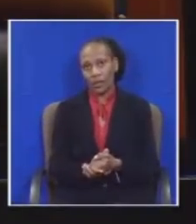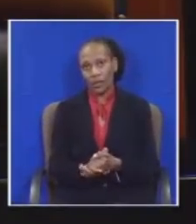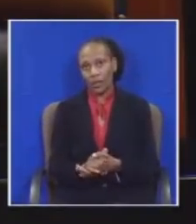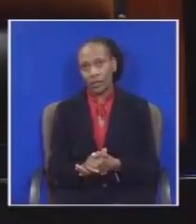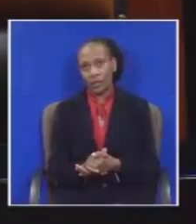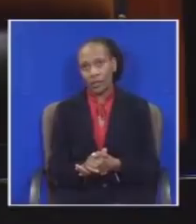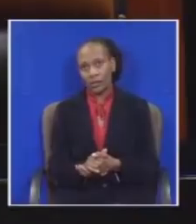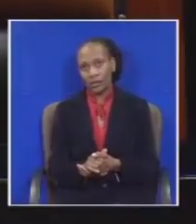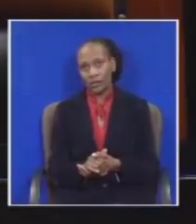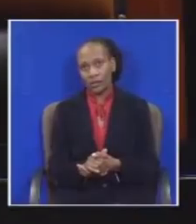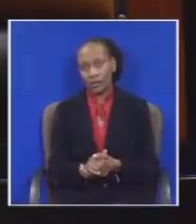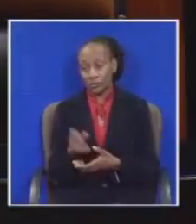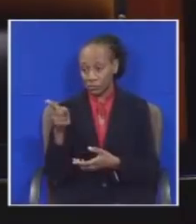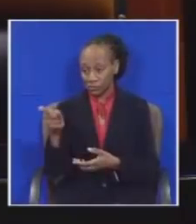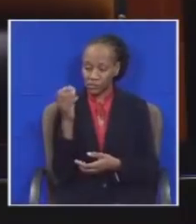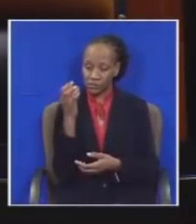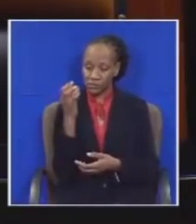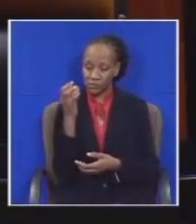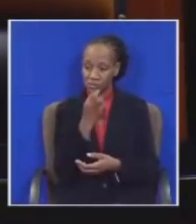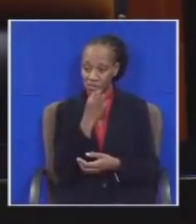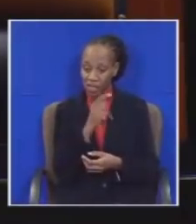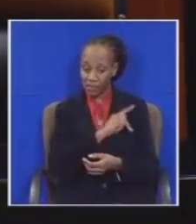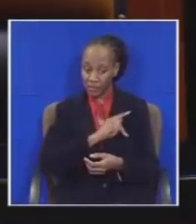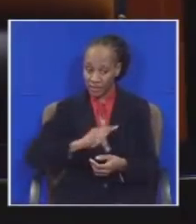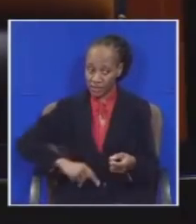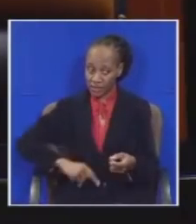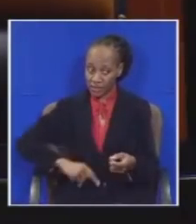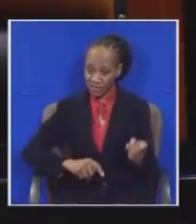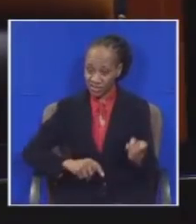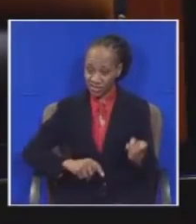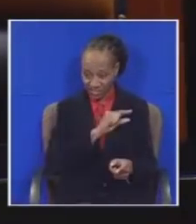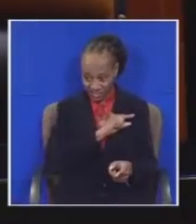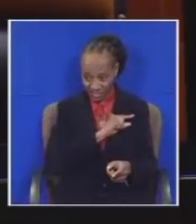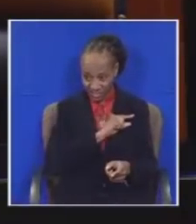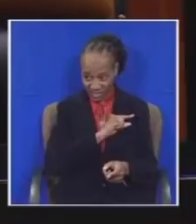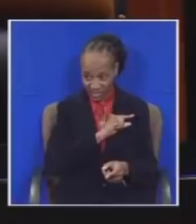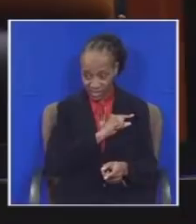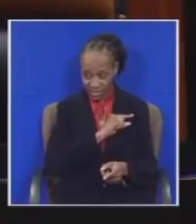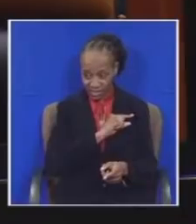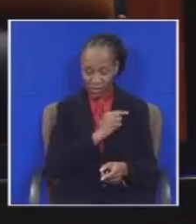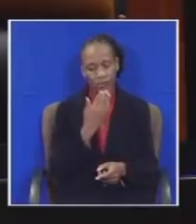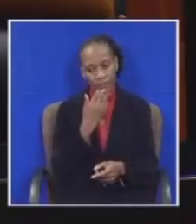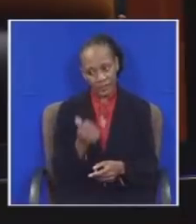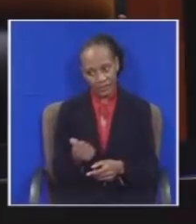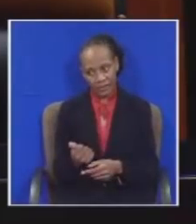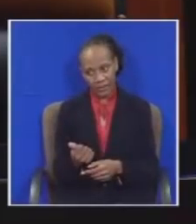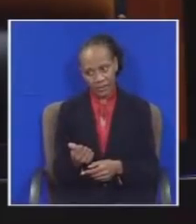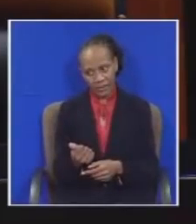Sitting president is guilty of self enrichment then you must please submit